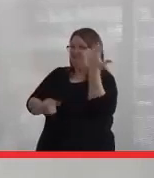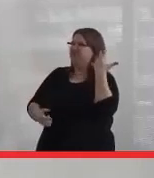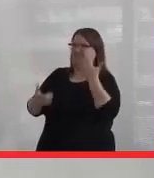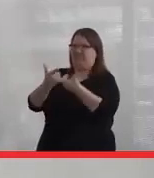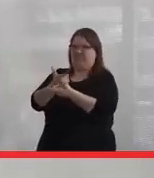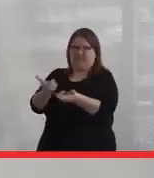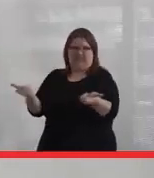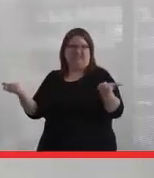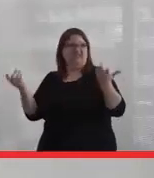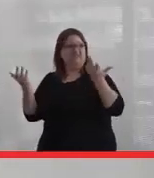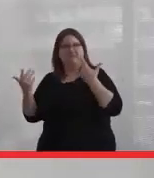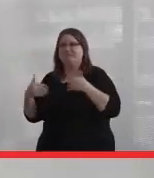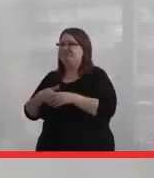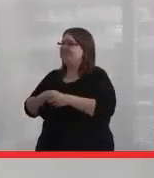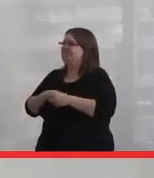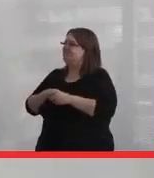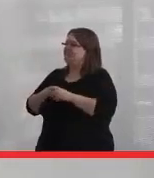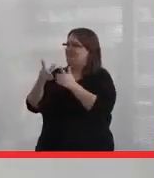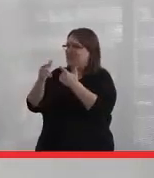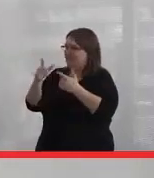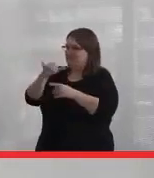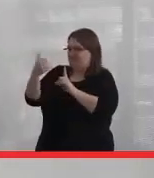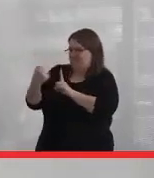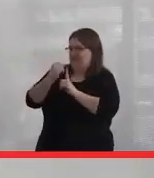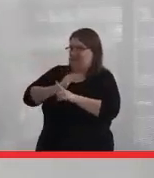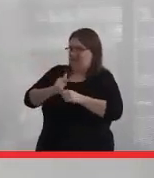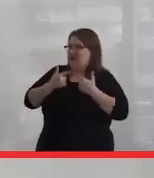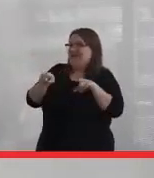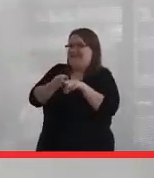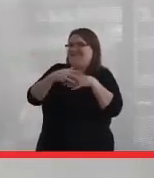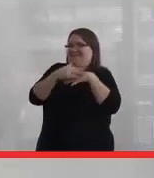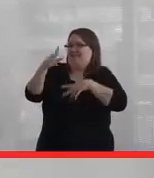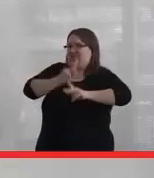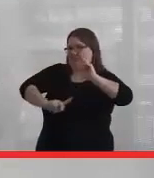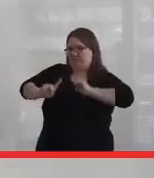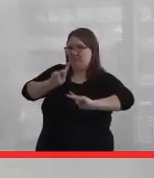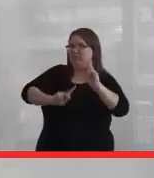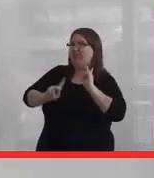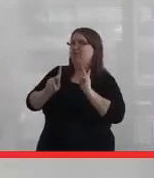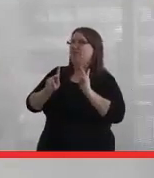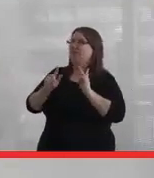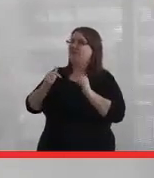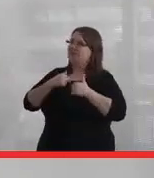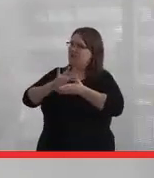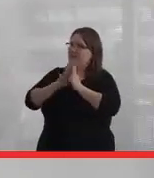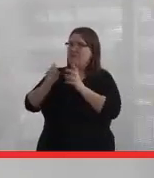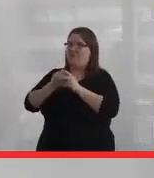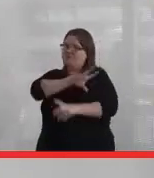those things, you know? All the things that affect our lives as Indigenous people. So I really became active at that time